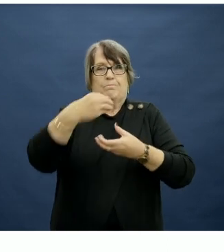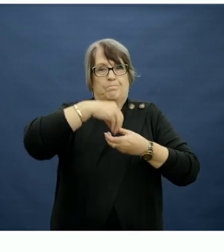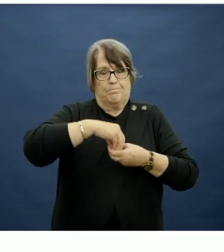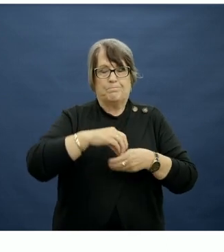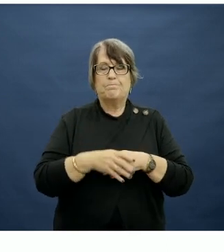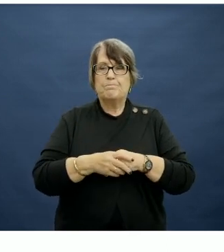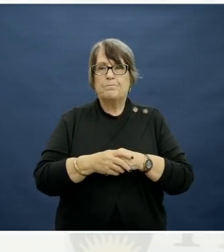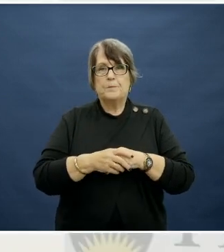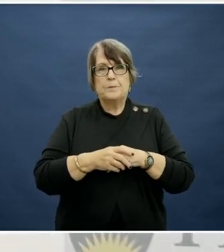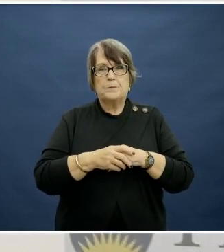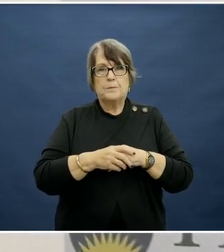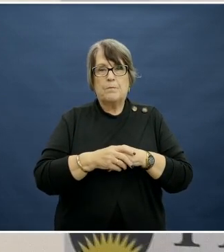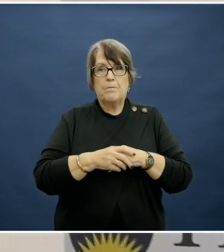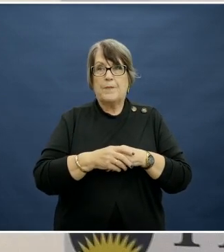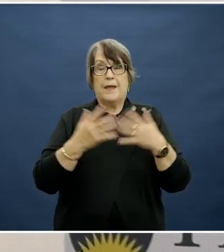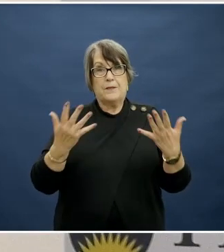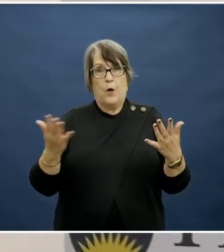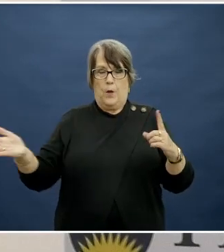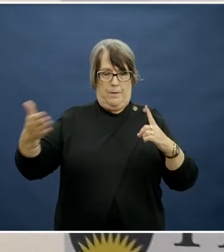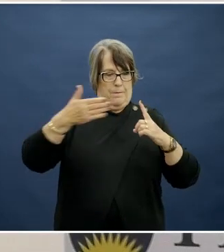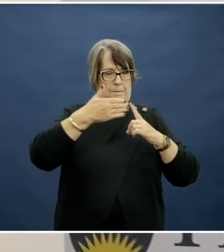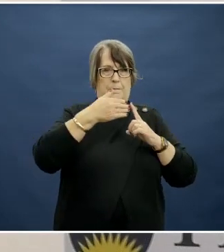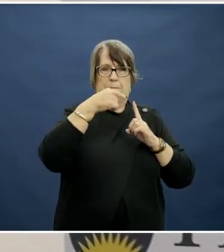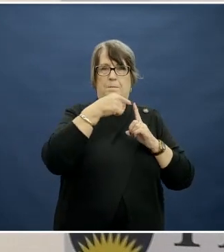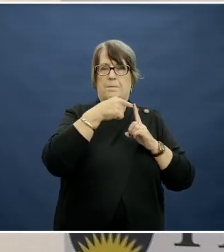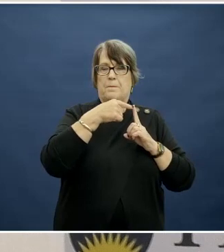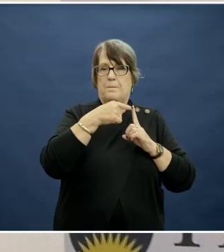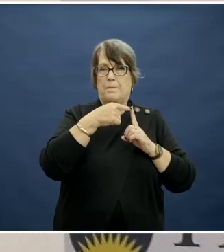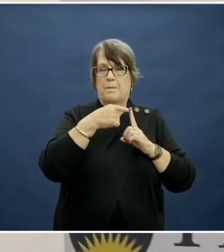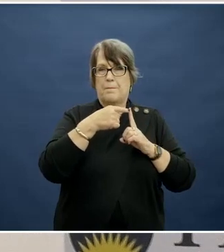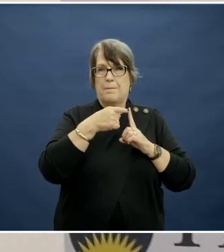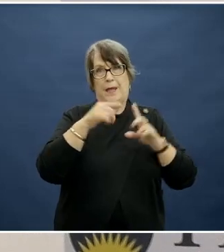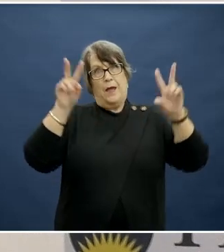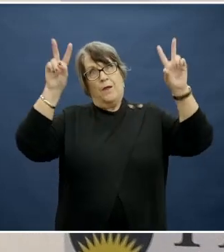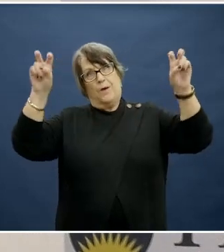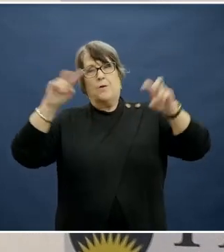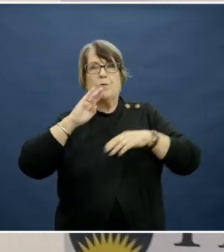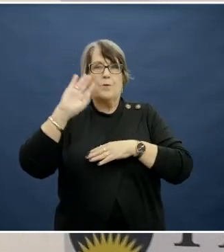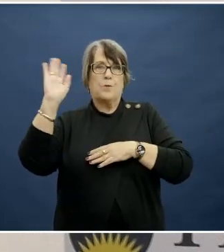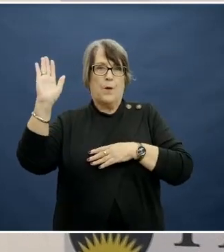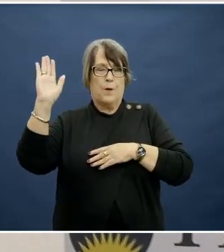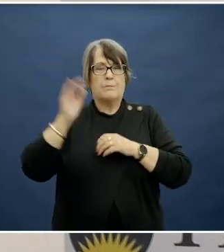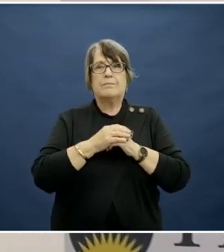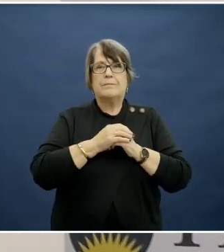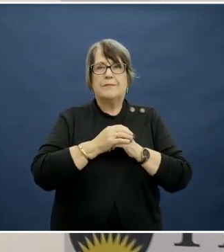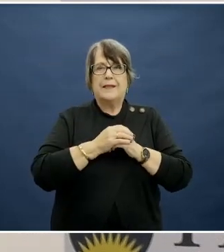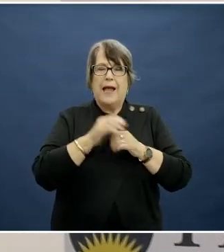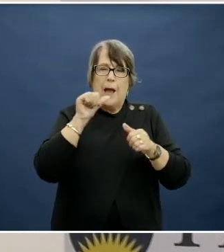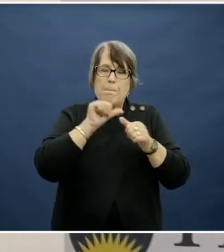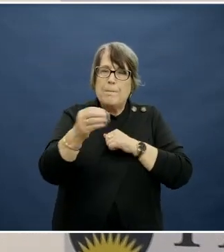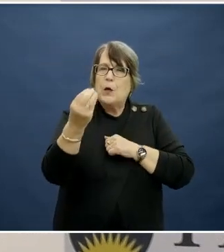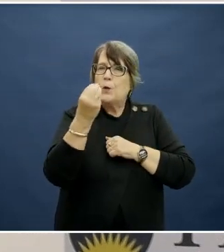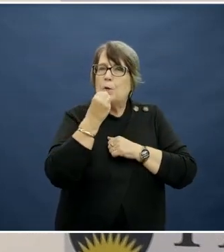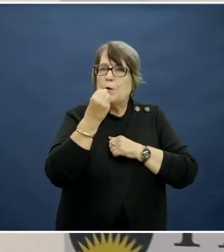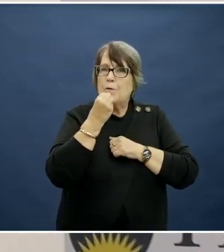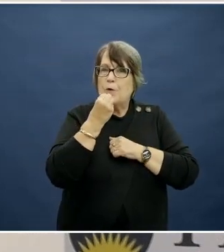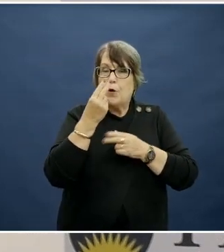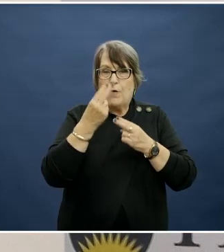So coming back to the title of the talk and getting better nutrition onto children's plates,